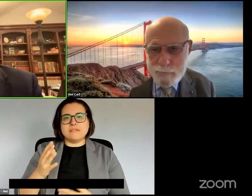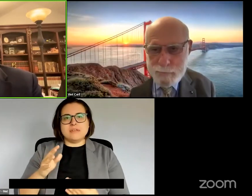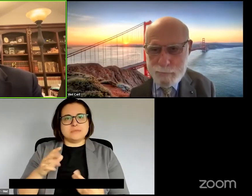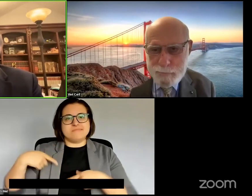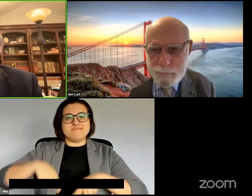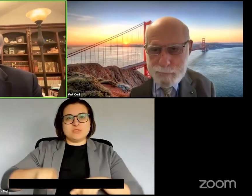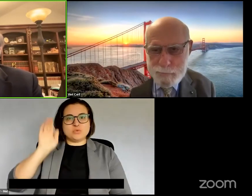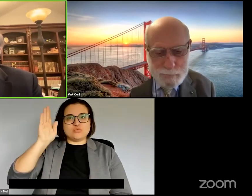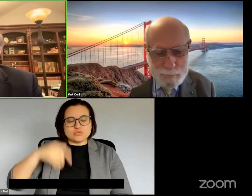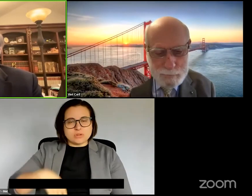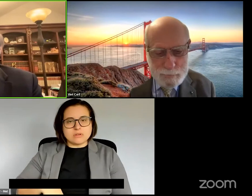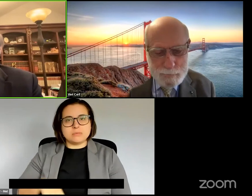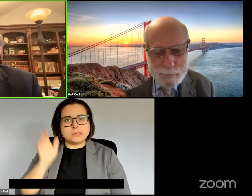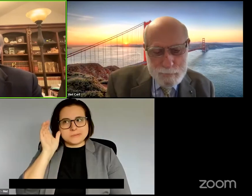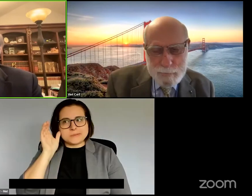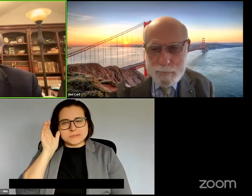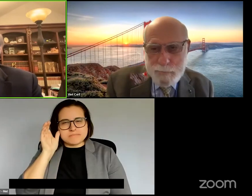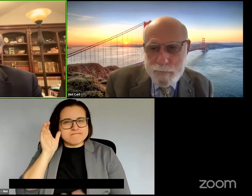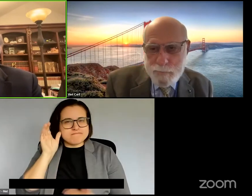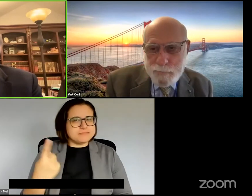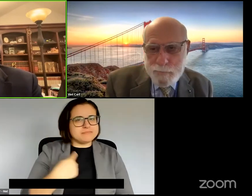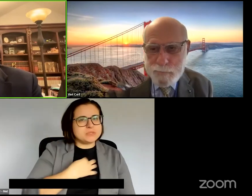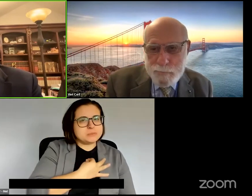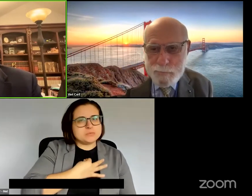down and at the roundtable discussion at the end of the day there's so much more that's